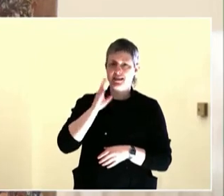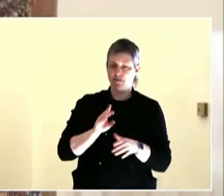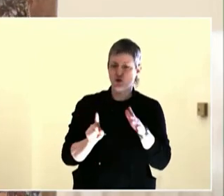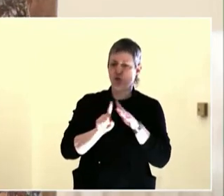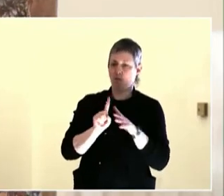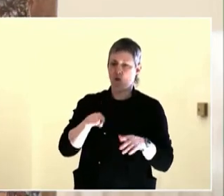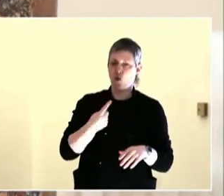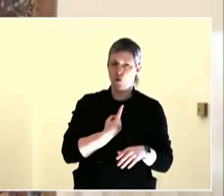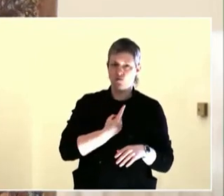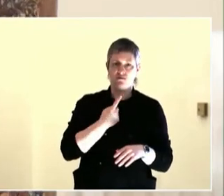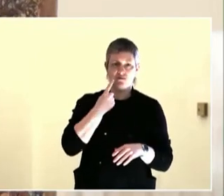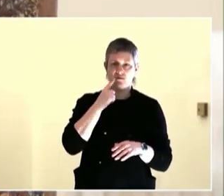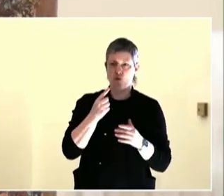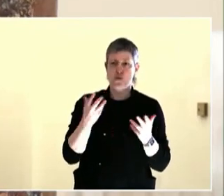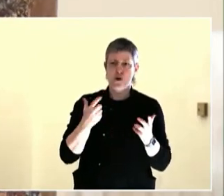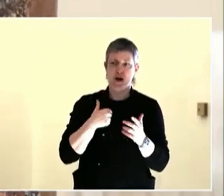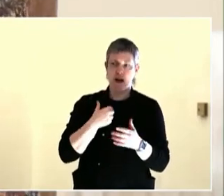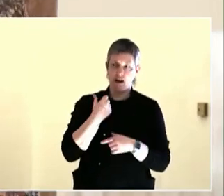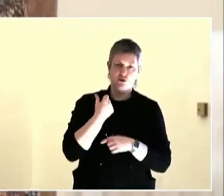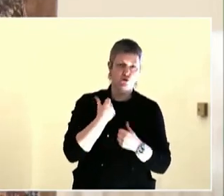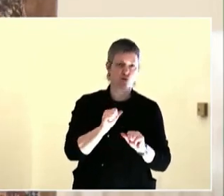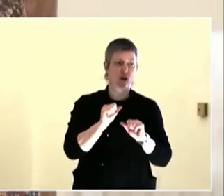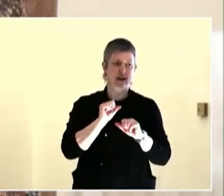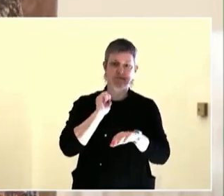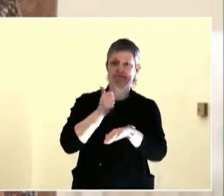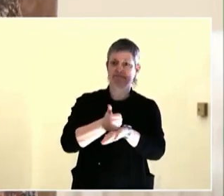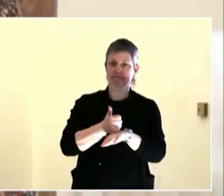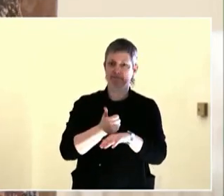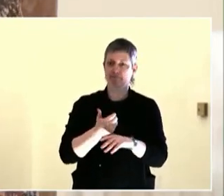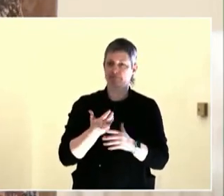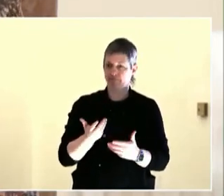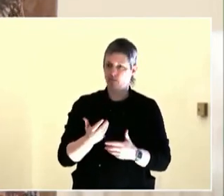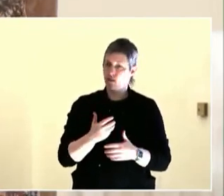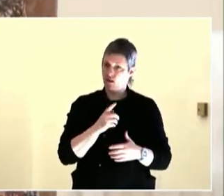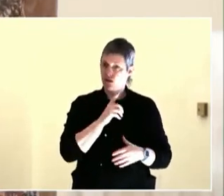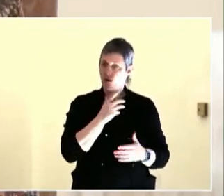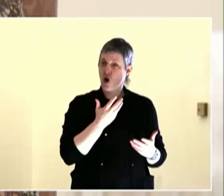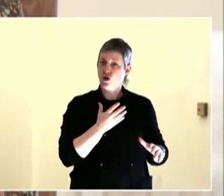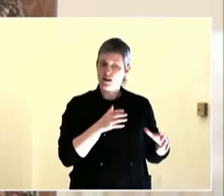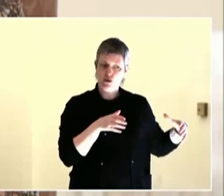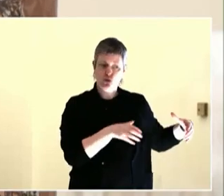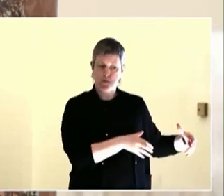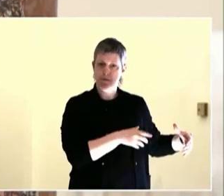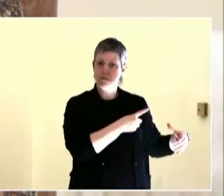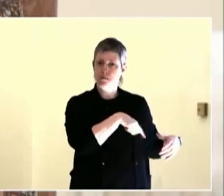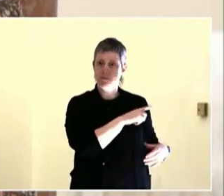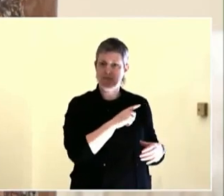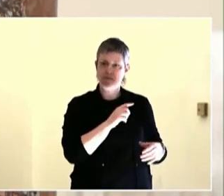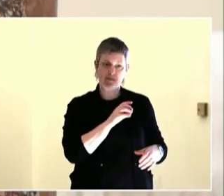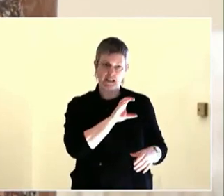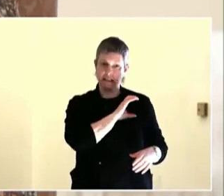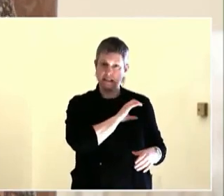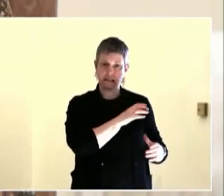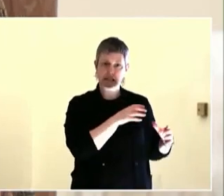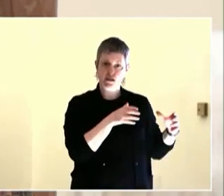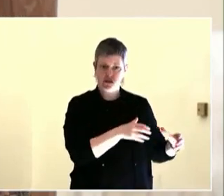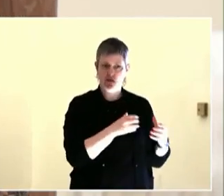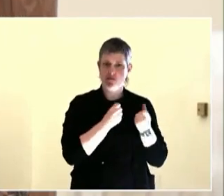We knew nothing. If we were going to be a committee that deals with houselessness, obviously, education is the first step.